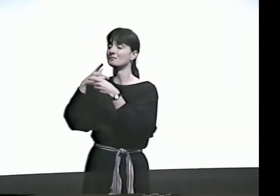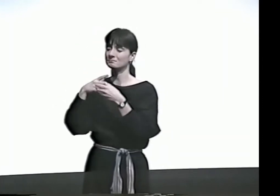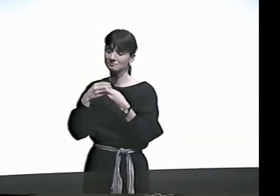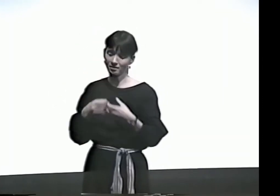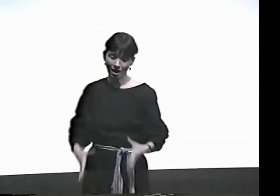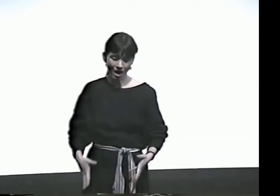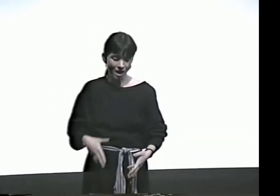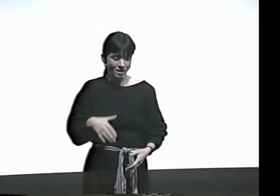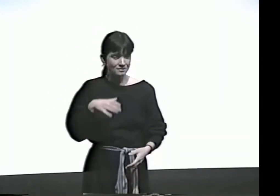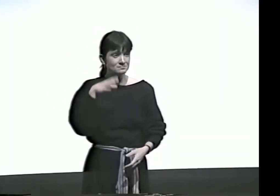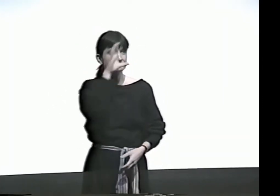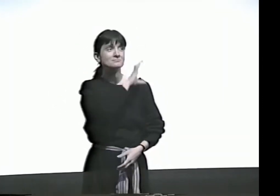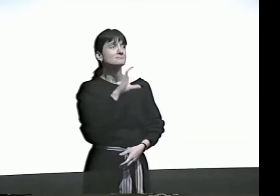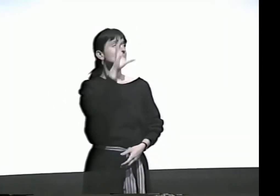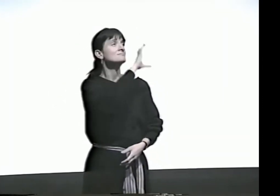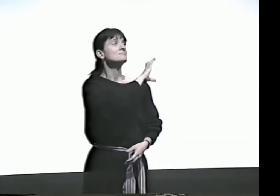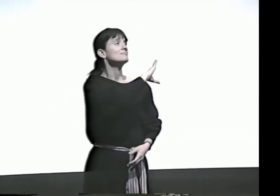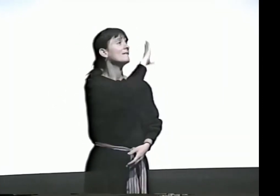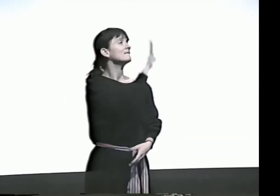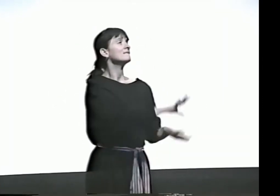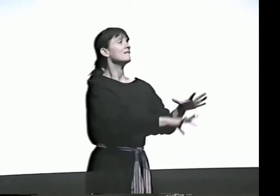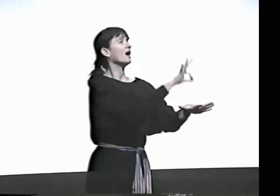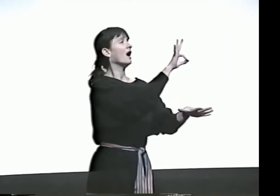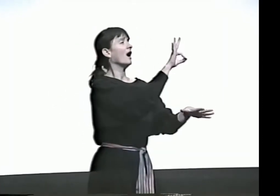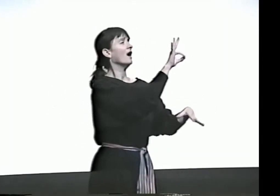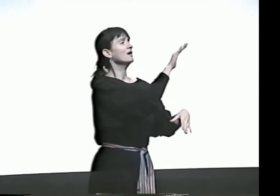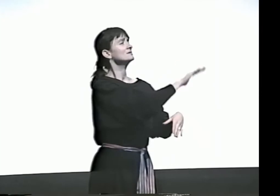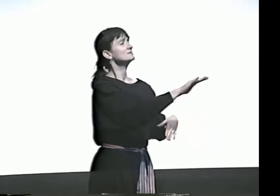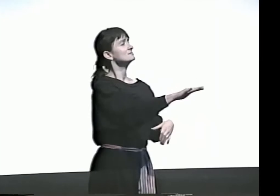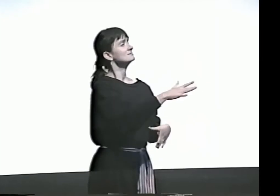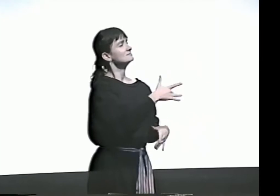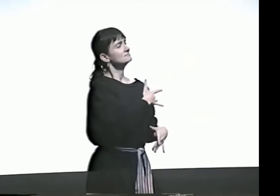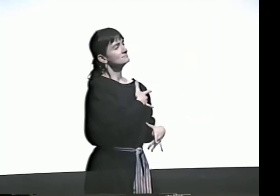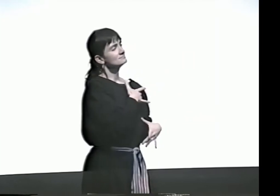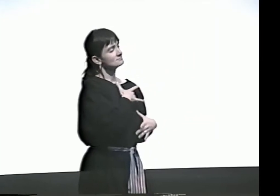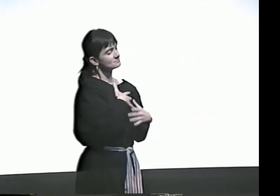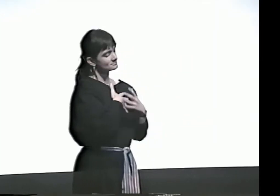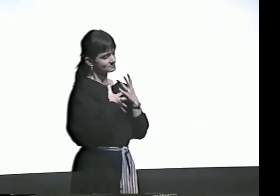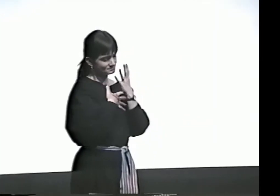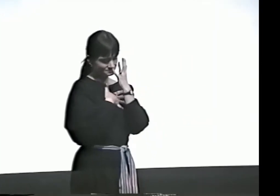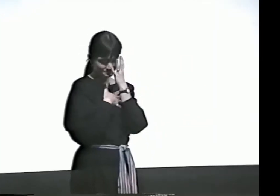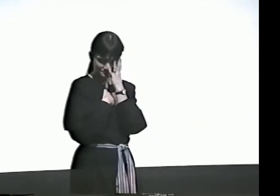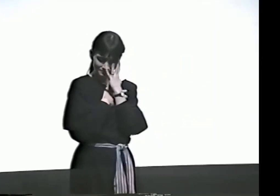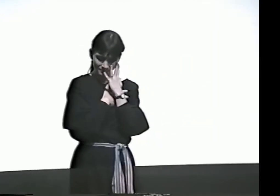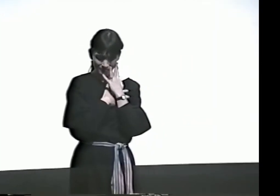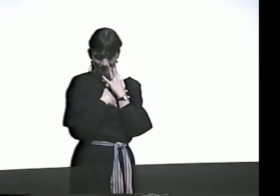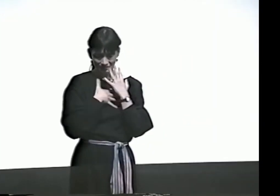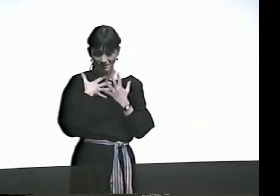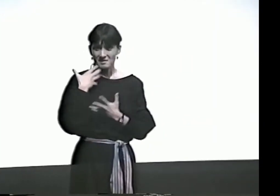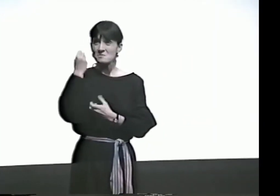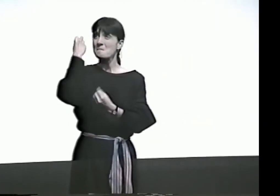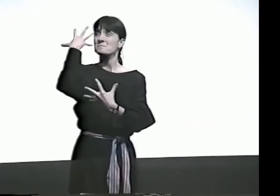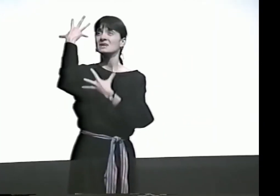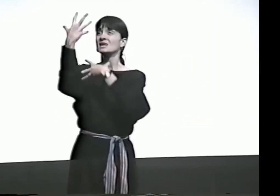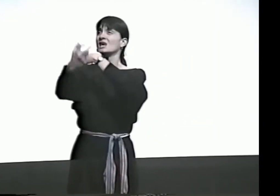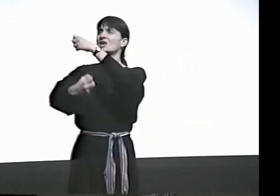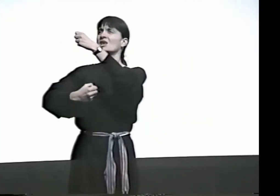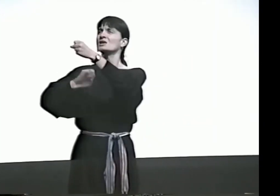BROTHERS AND SISTERS SITTING AROUND FEELING LOST WITHOUT THEIR DEAR ONE, THEIR DEAR ONE GONE,